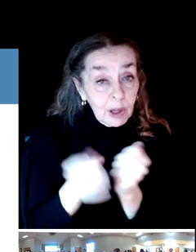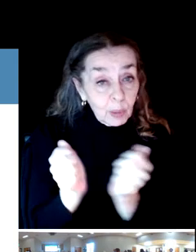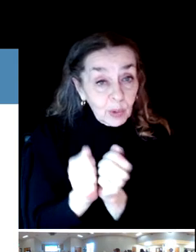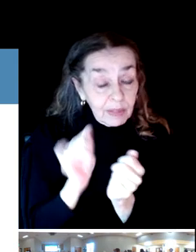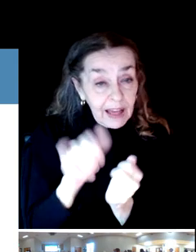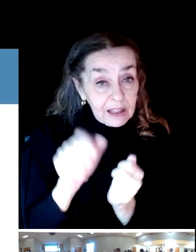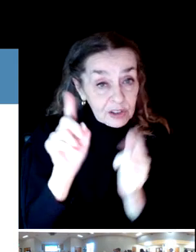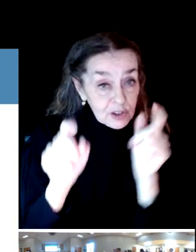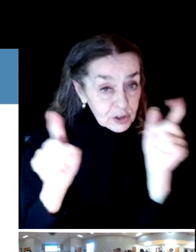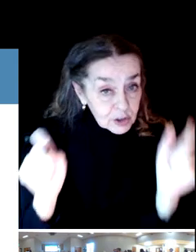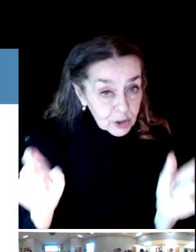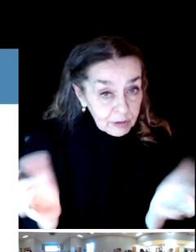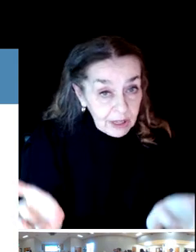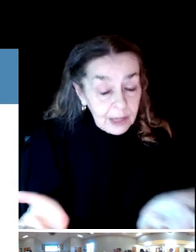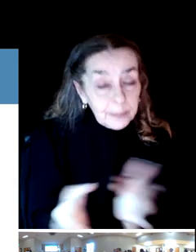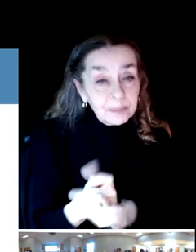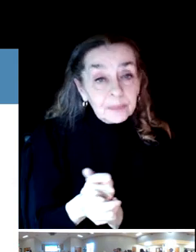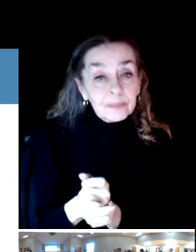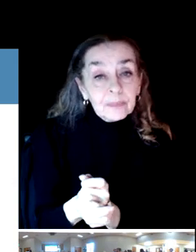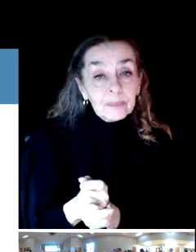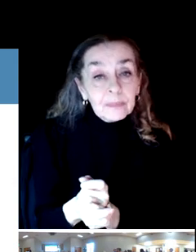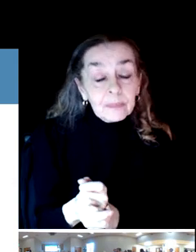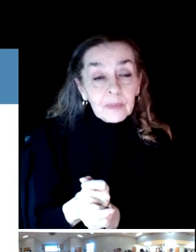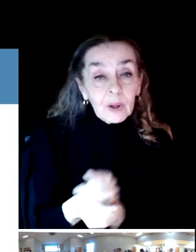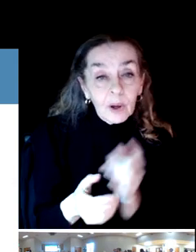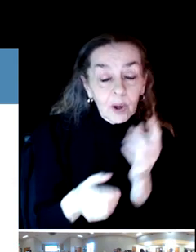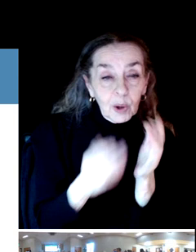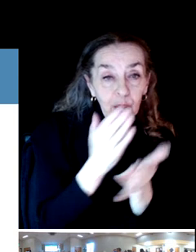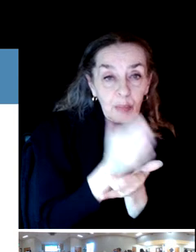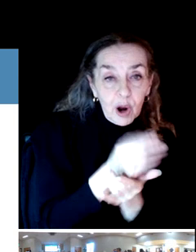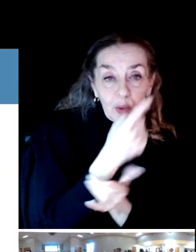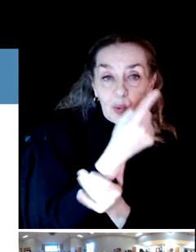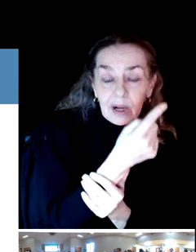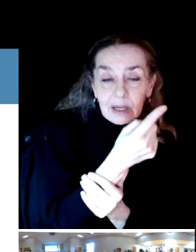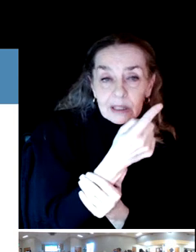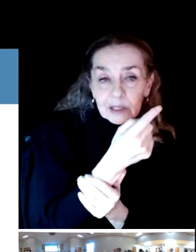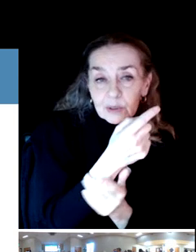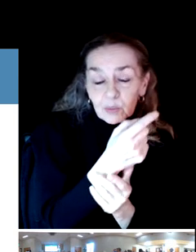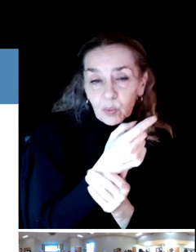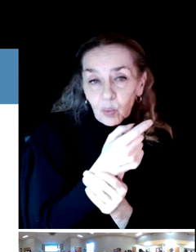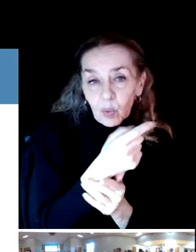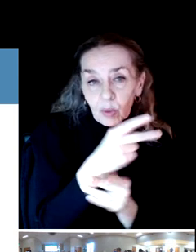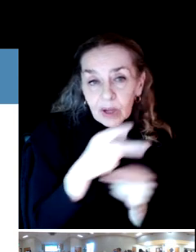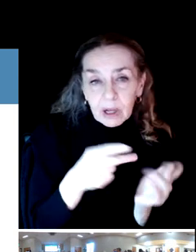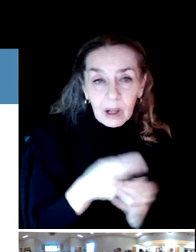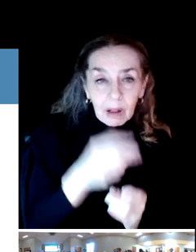The survey, part one is what we call our invite random survey.